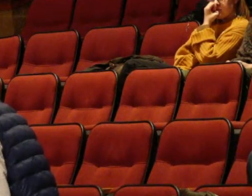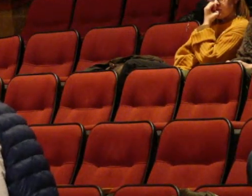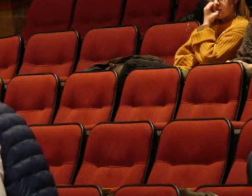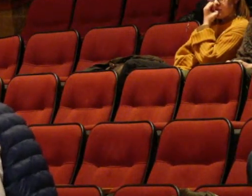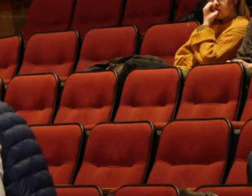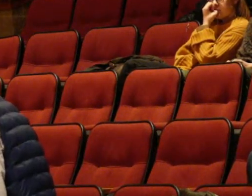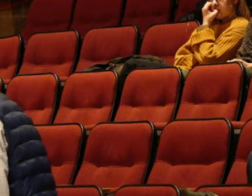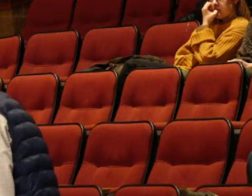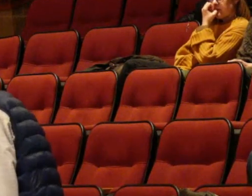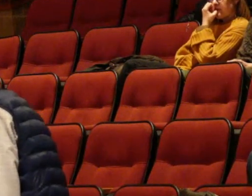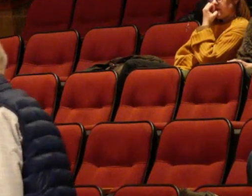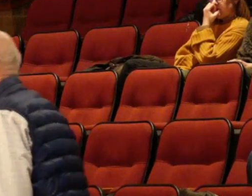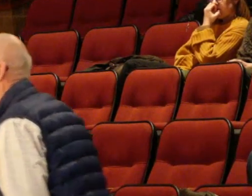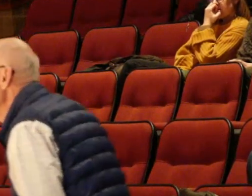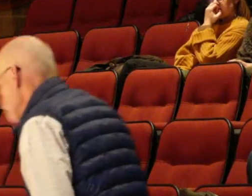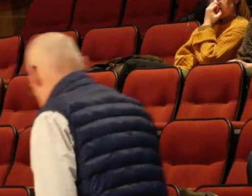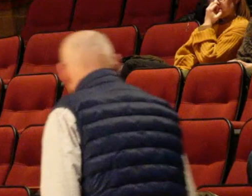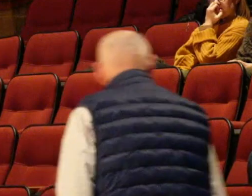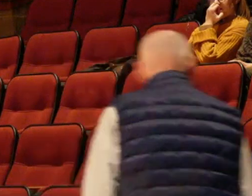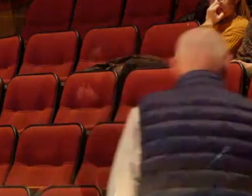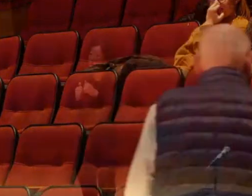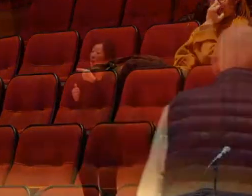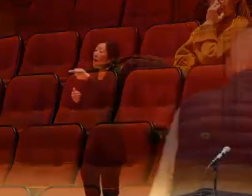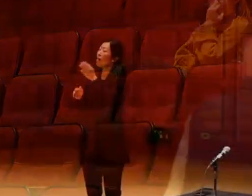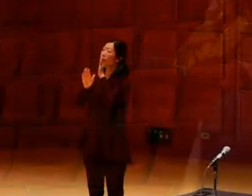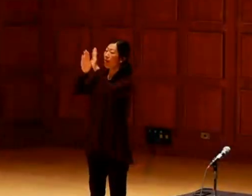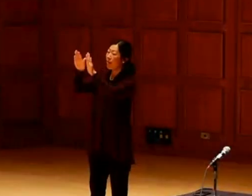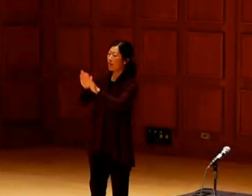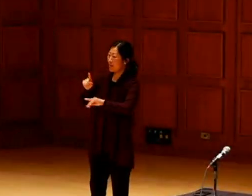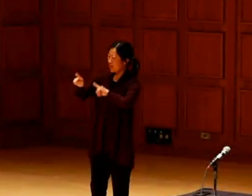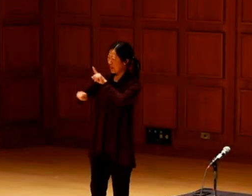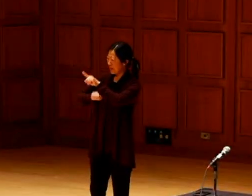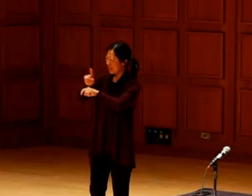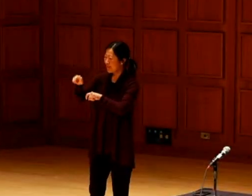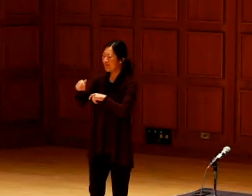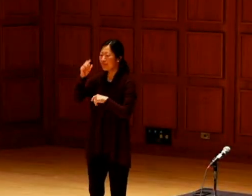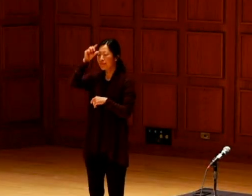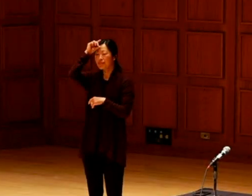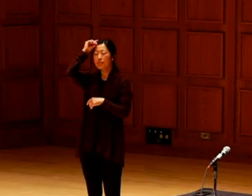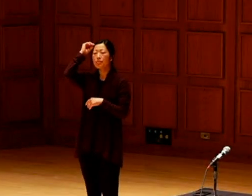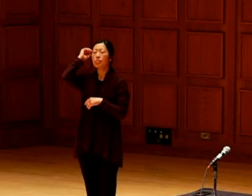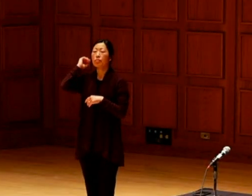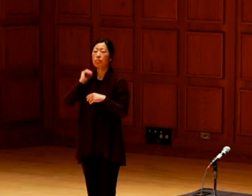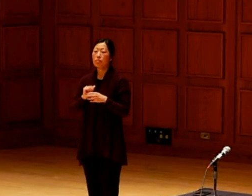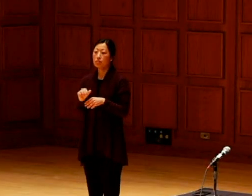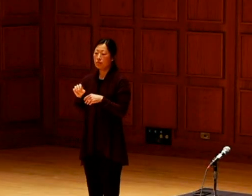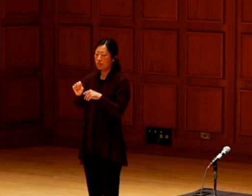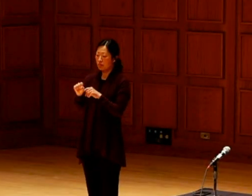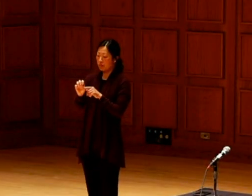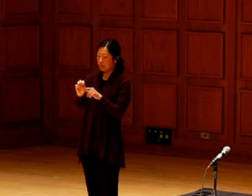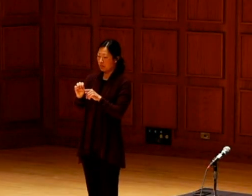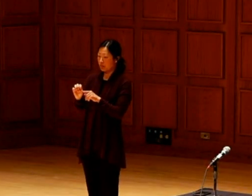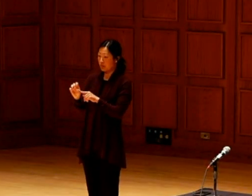back to those same depose of sue suppositories or how does the network work?